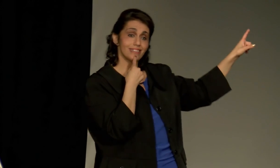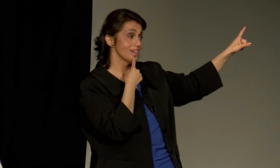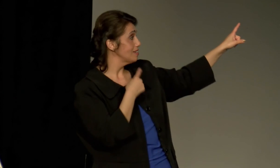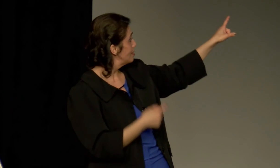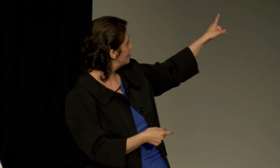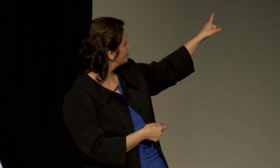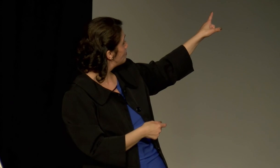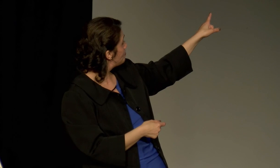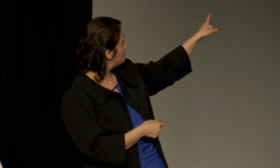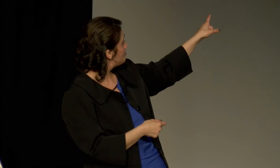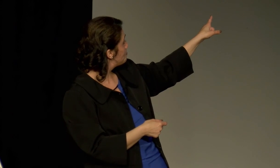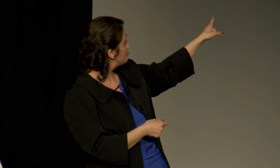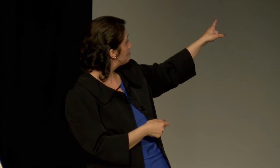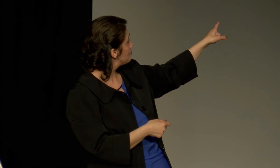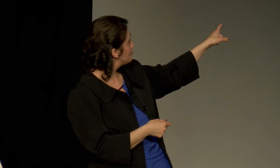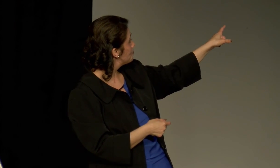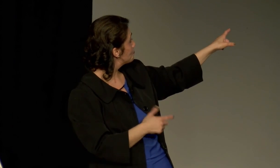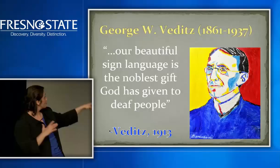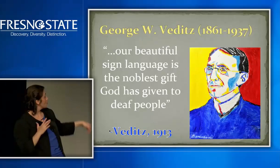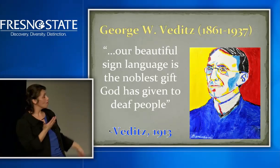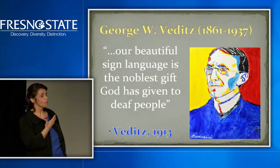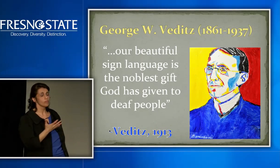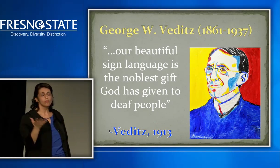language and our beautiful history.